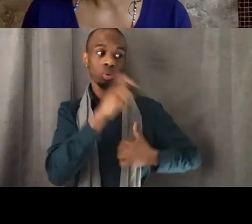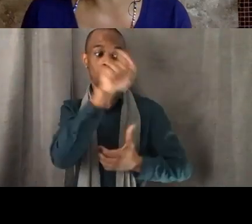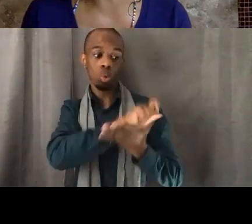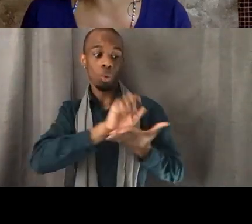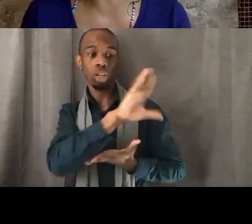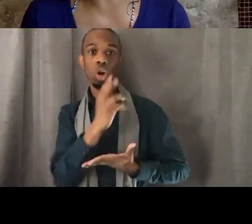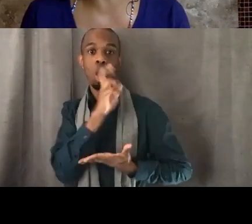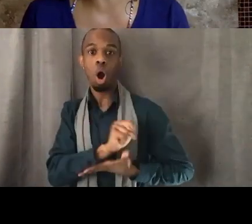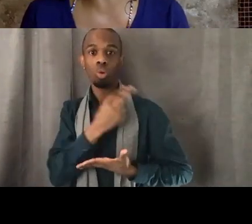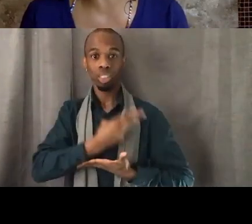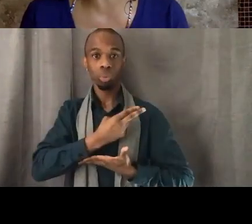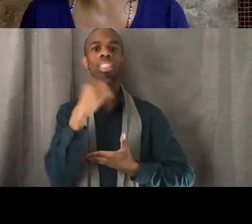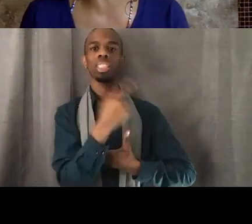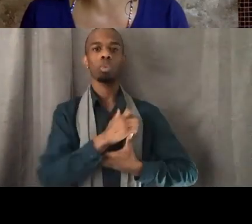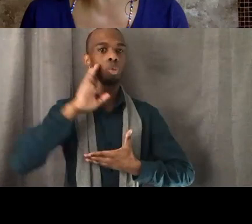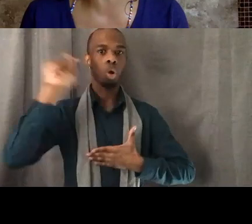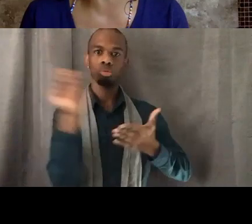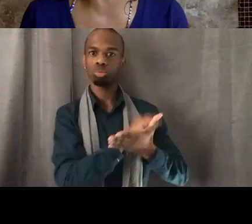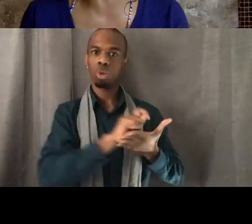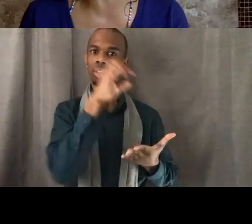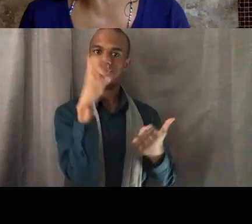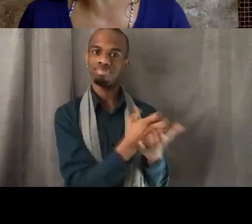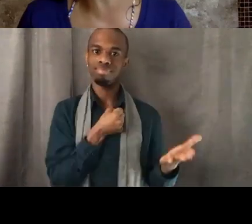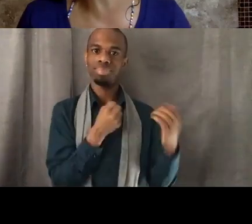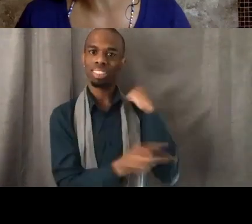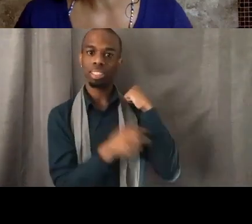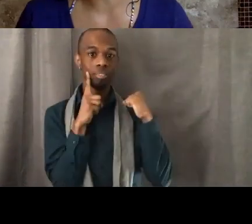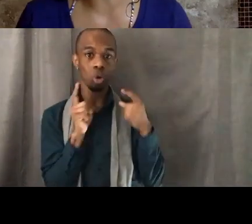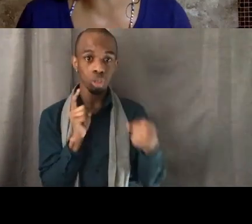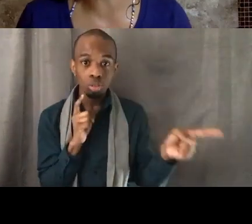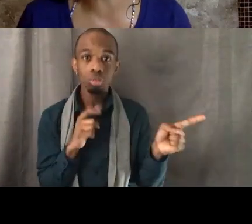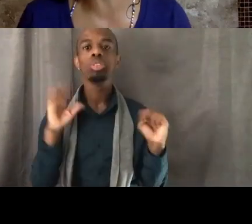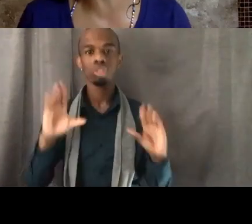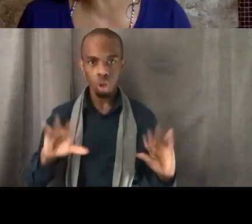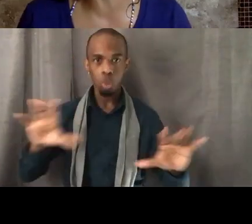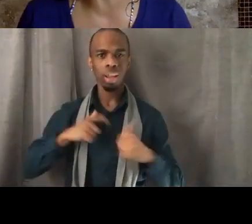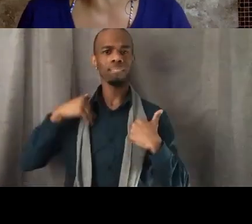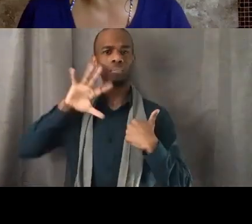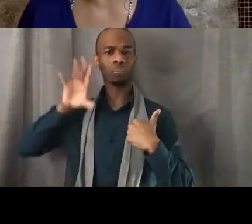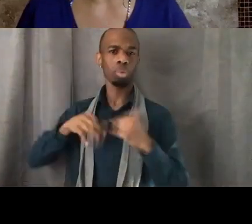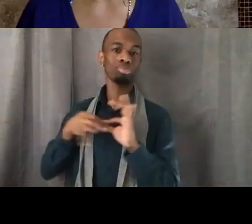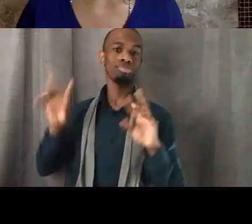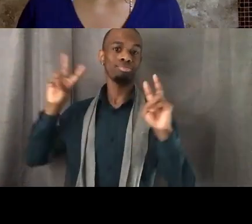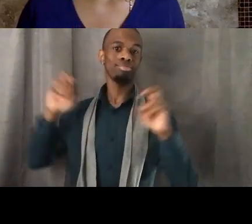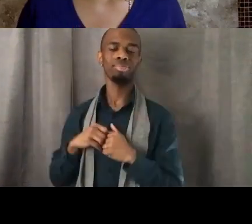So there's an African proverb, "Until the lion tells the story, the hunter will always be the hero."